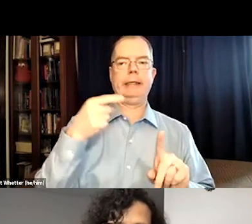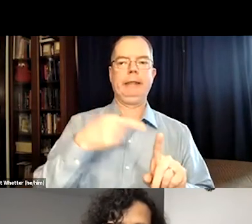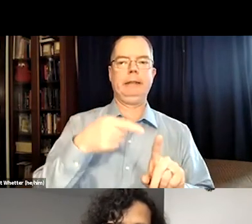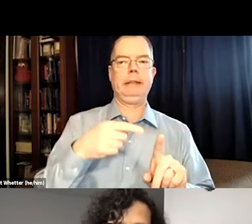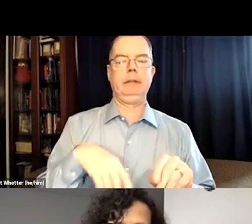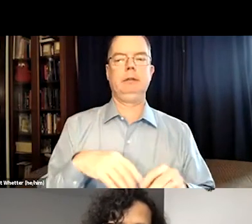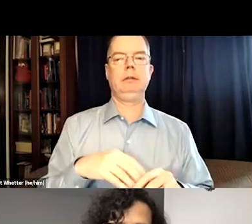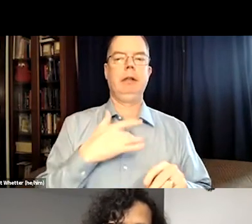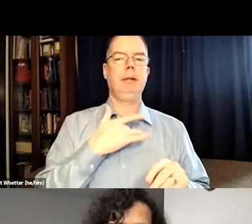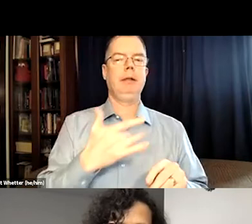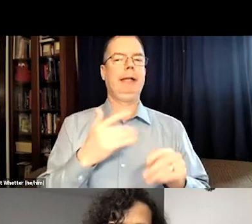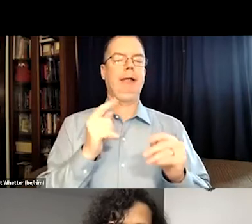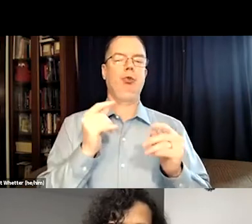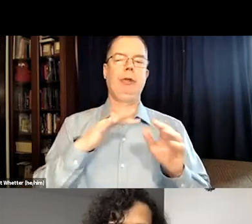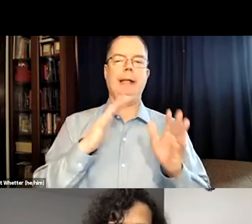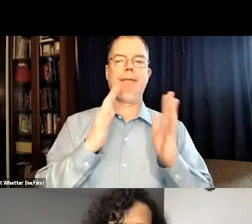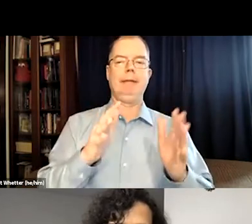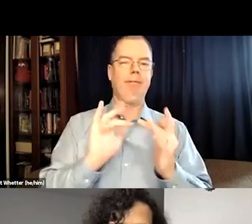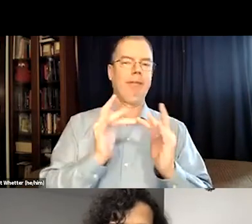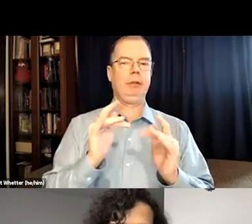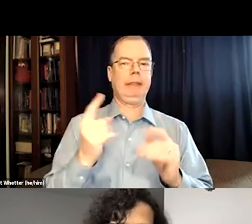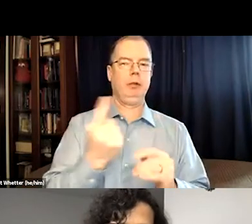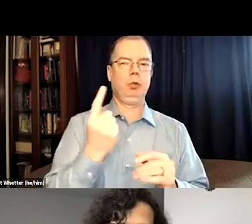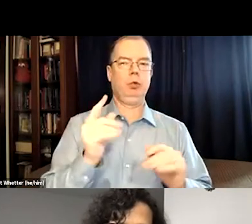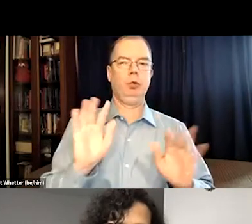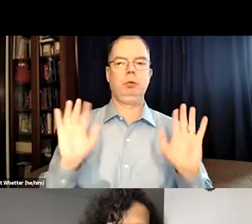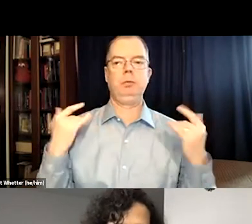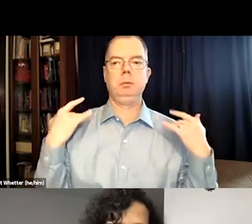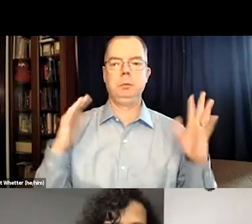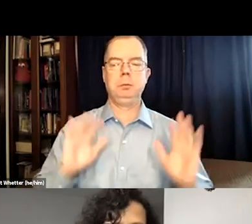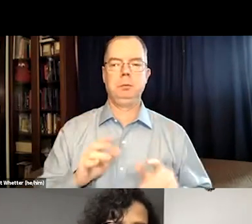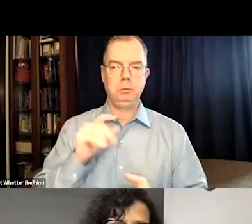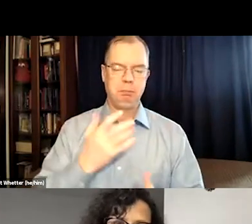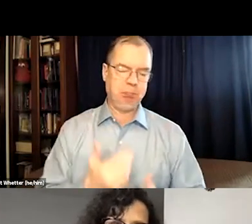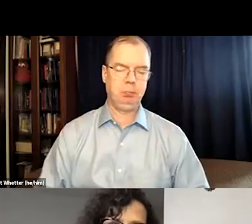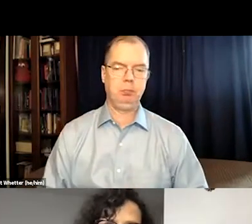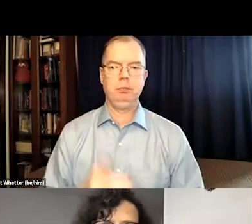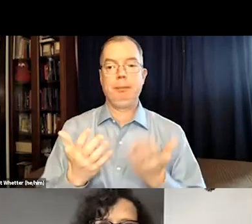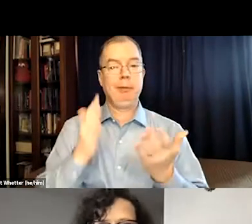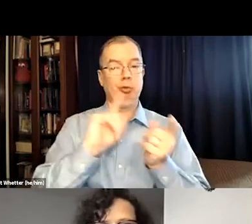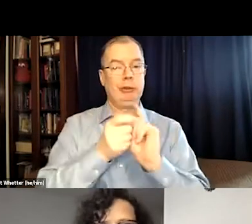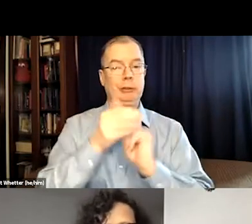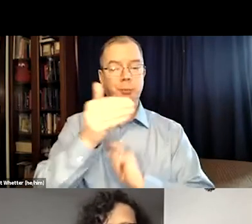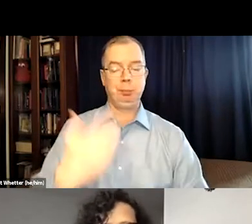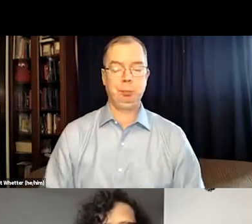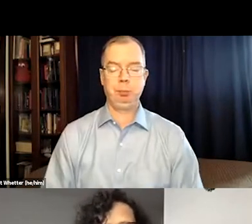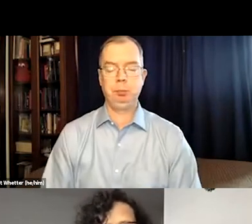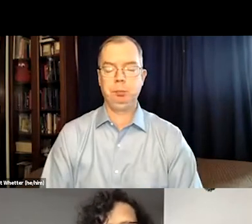Television broadcasting specifically, and virtual reality, they tend to be hands off with.